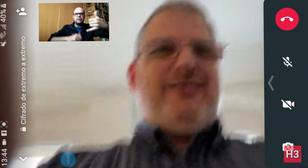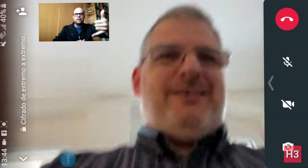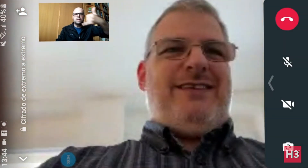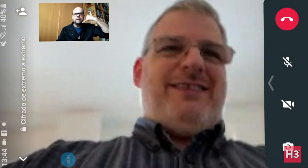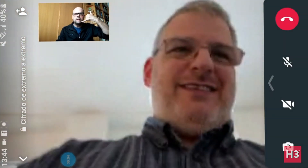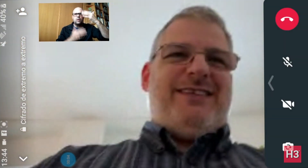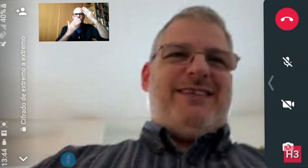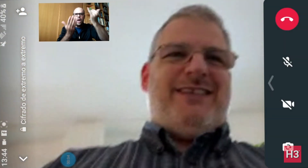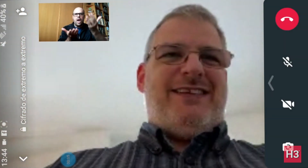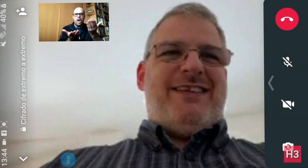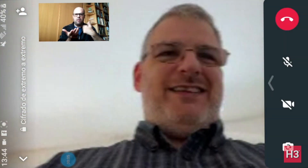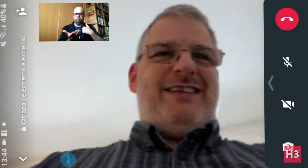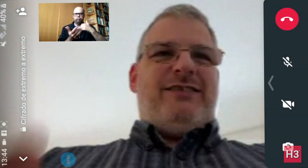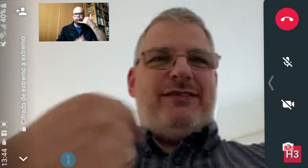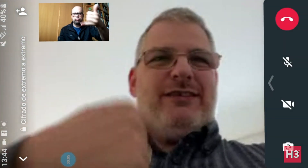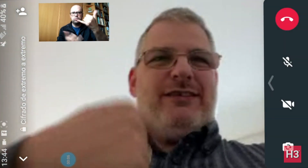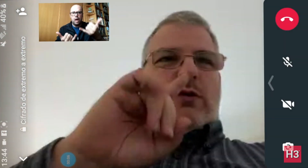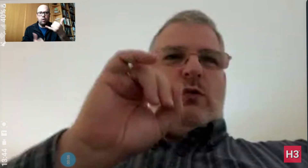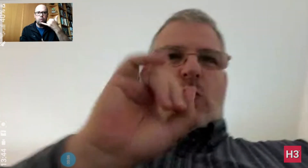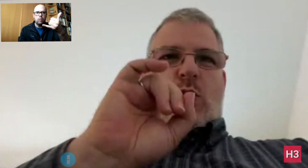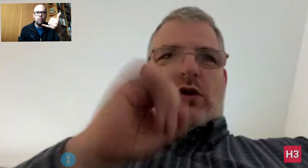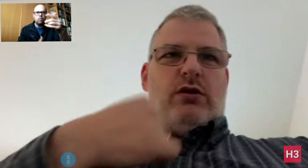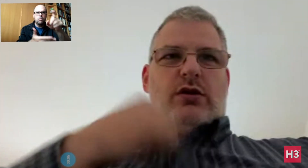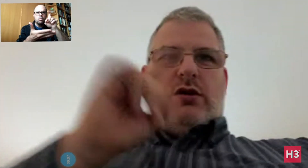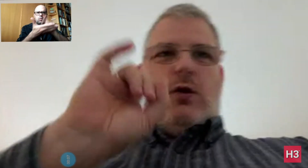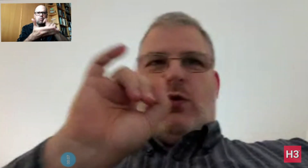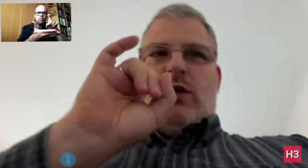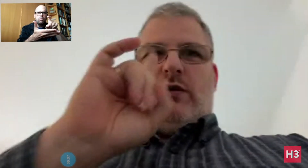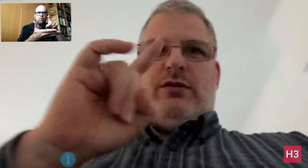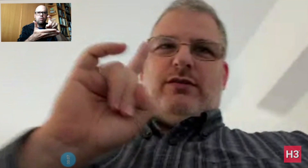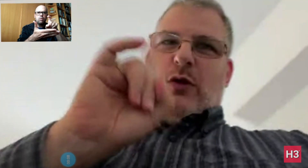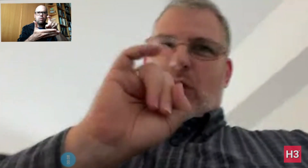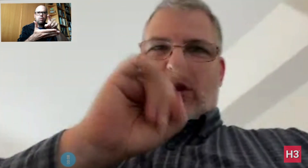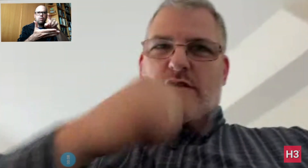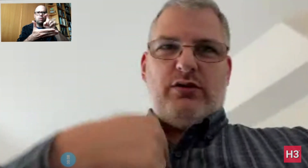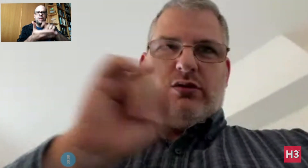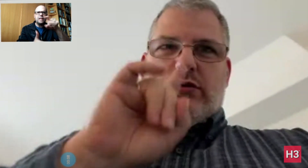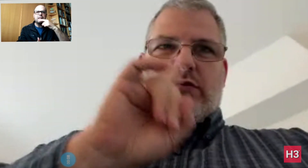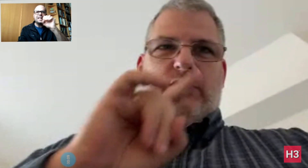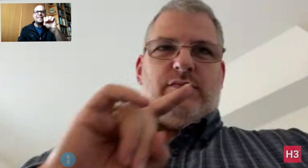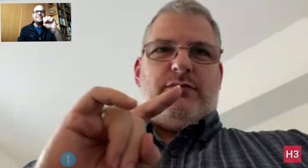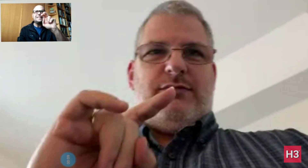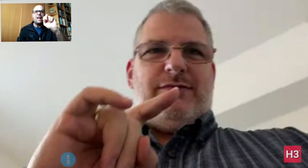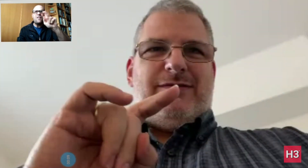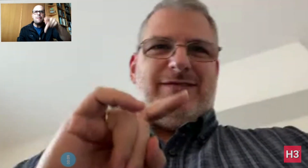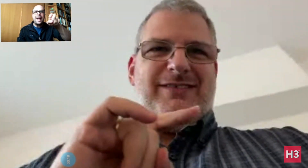Good day! Why did you call me last night? So I'm calling now. No I didn't. No. No.